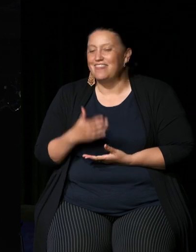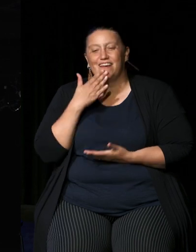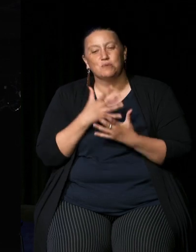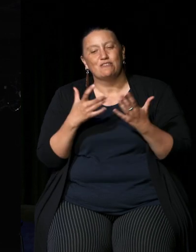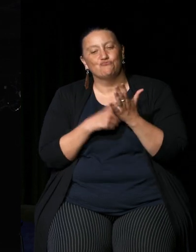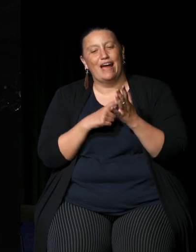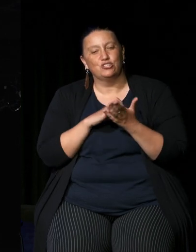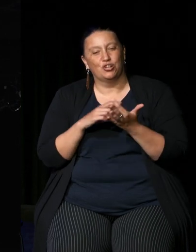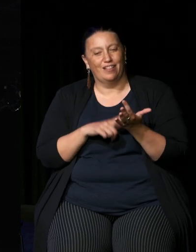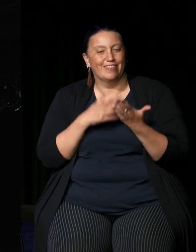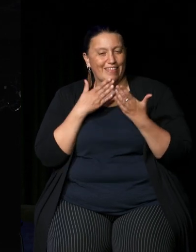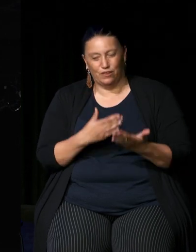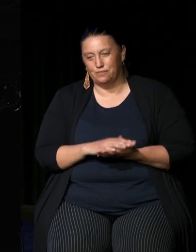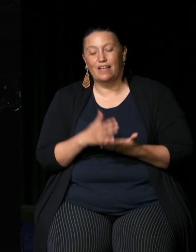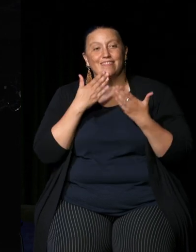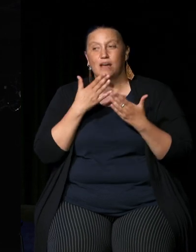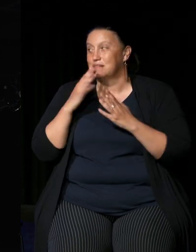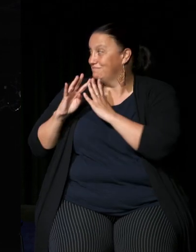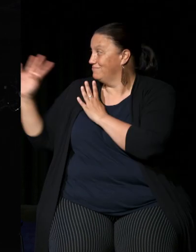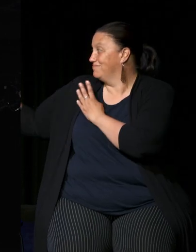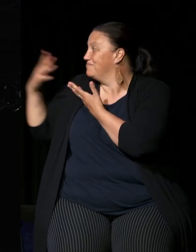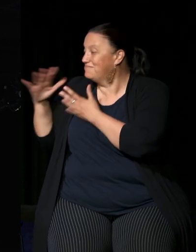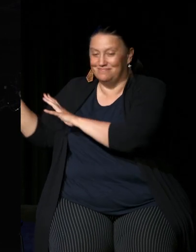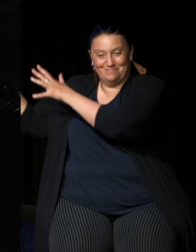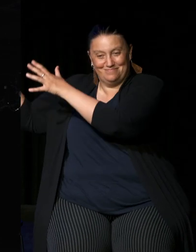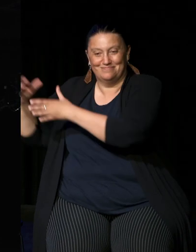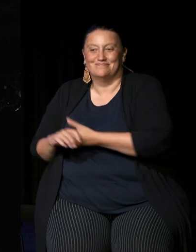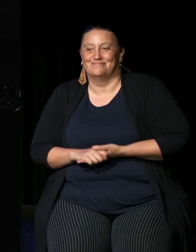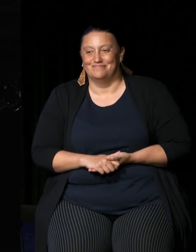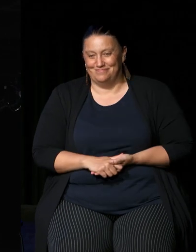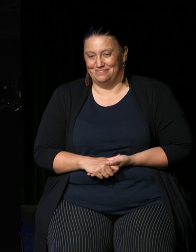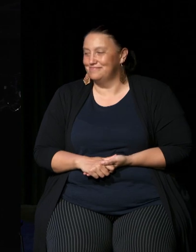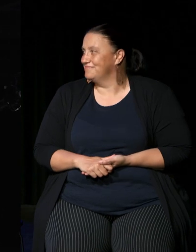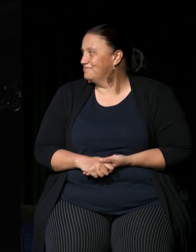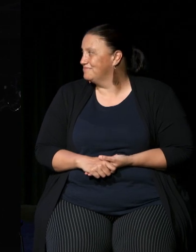very much and please thank our panel today Mark Greenhill mayor of Blue Mountains Susan Templeman